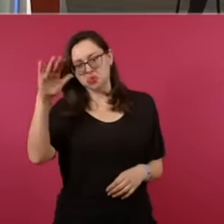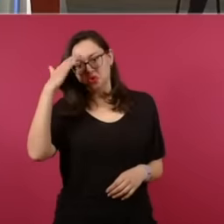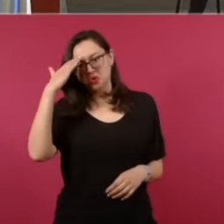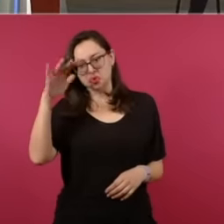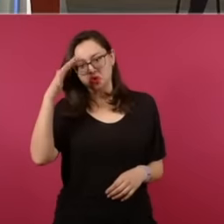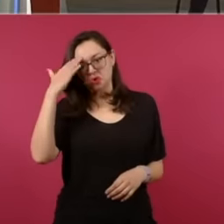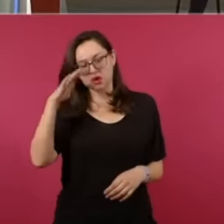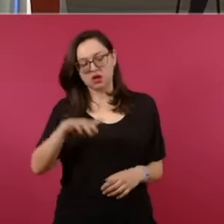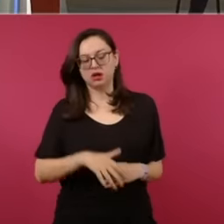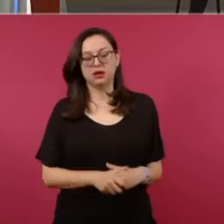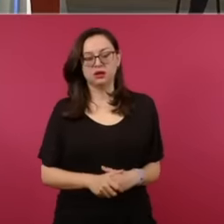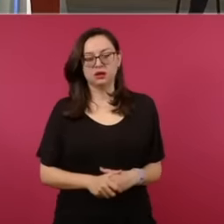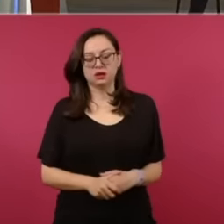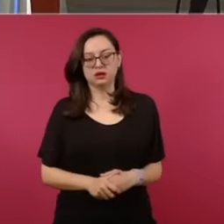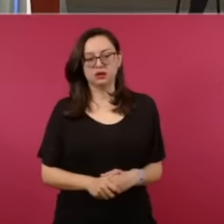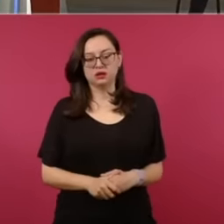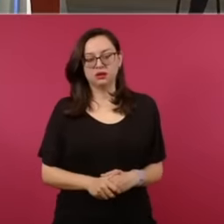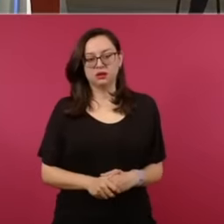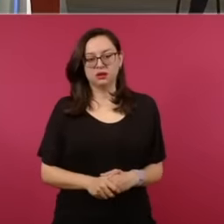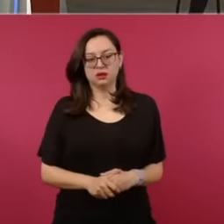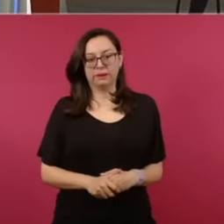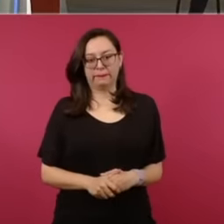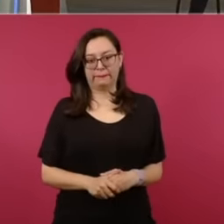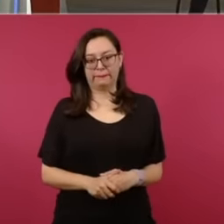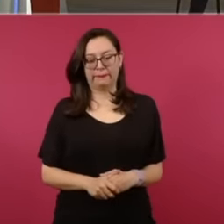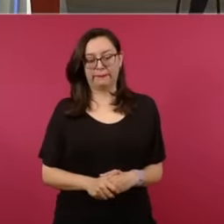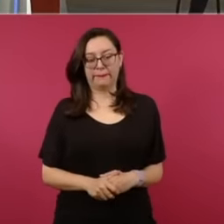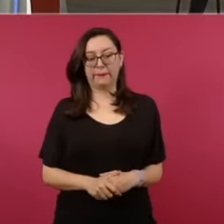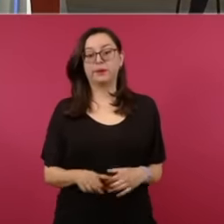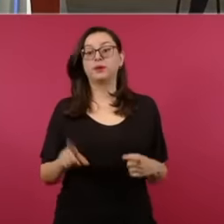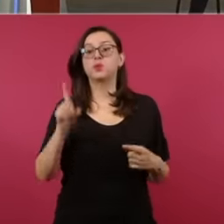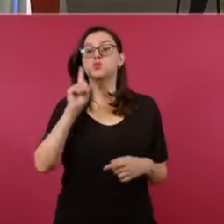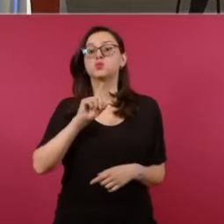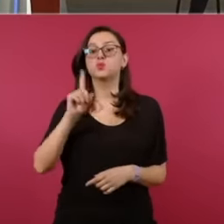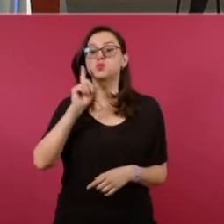her, yes, but I don't know how you are. She is more